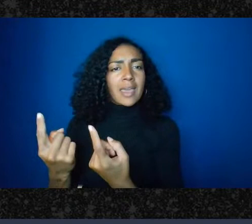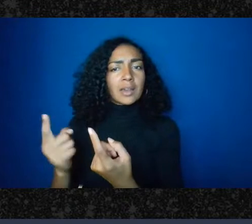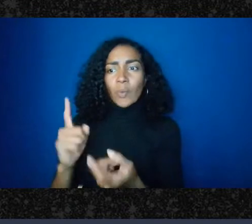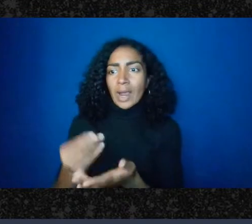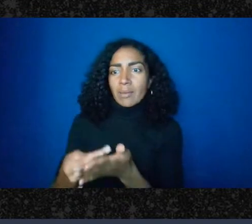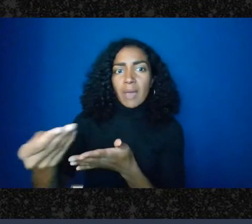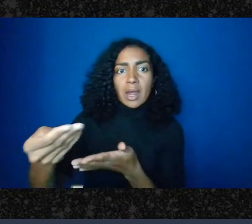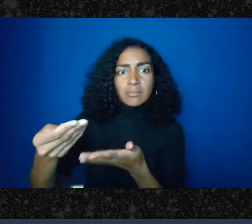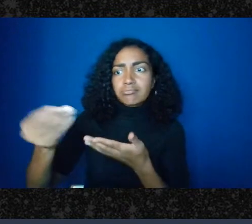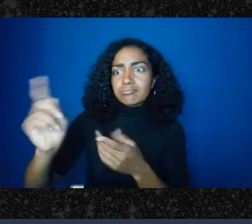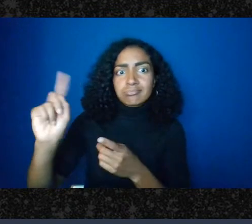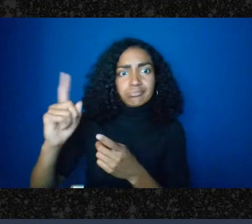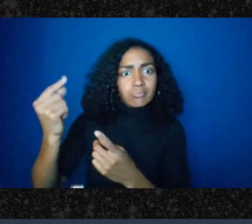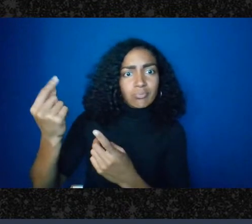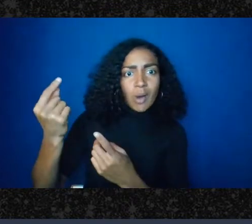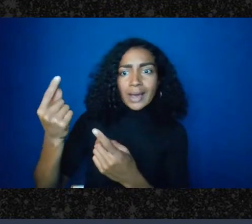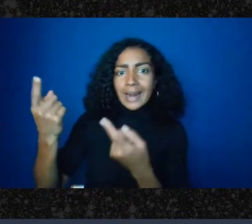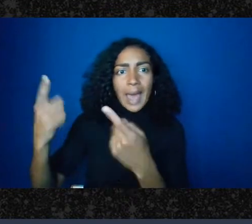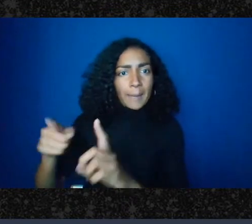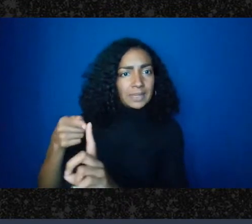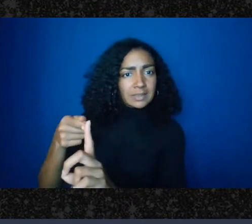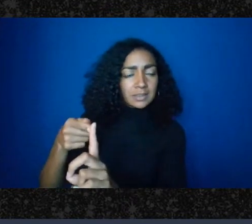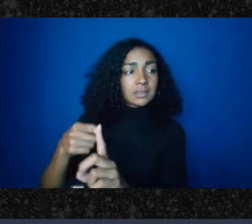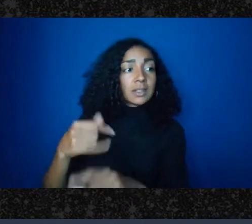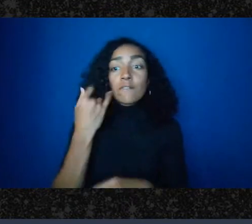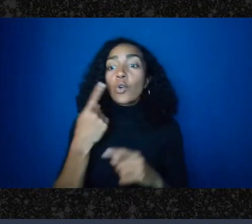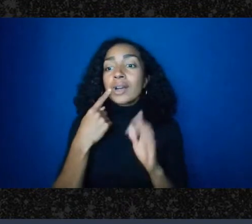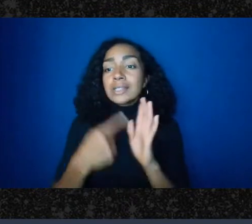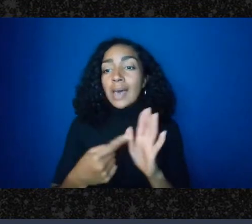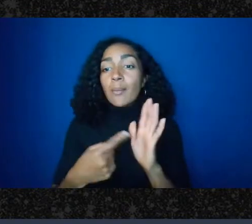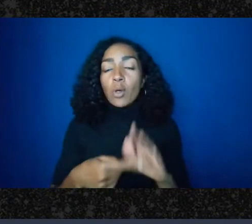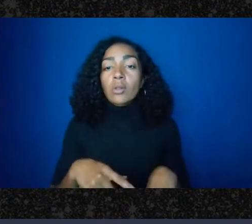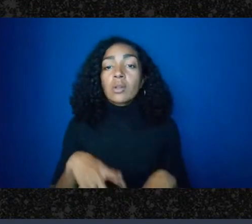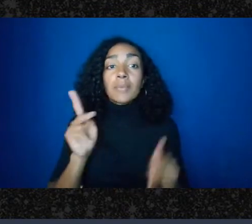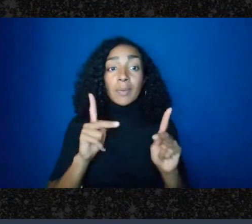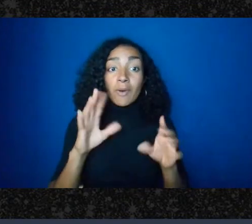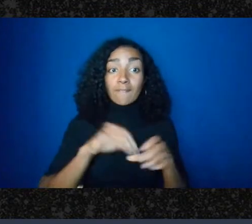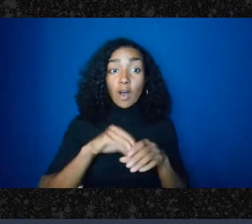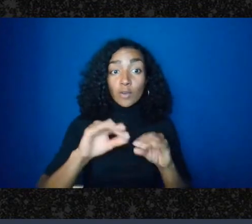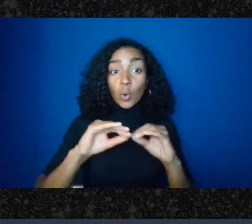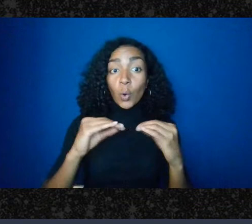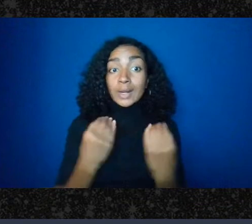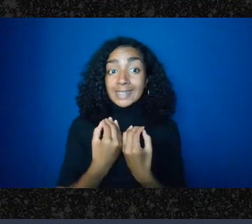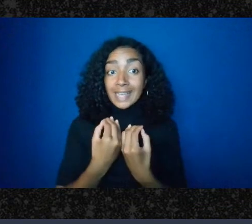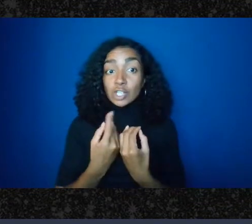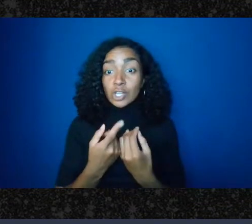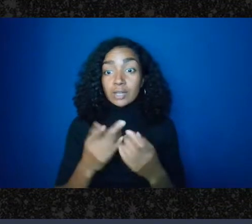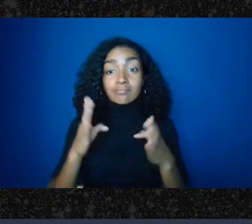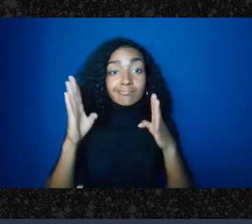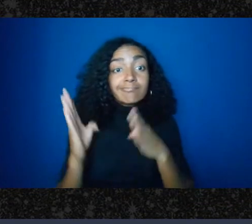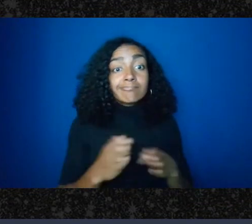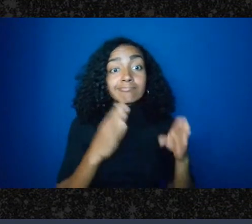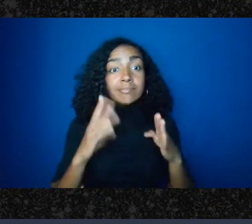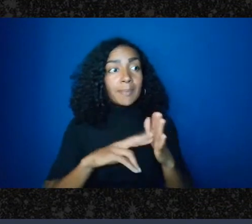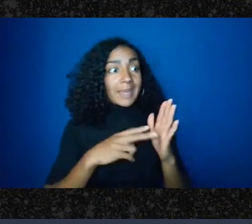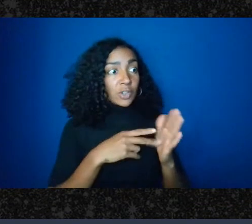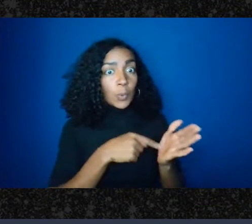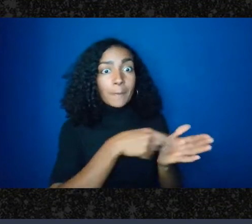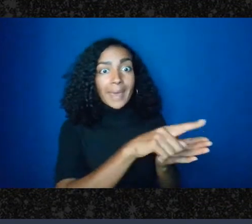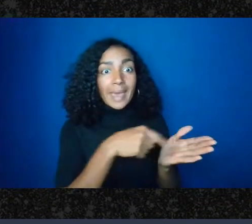if you're paying people to organize that might be a salary it might be an independent contractor